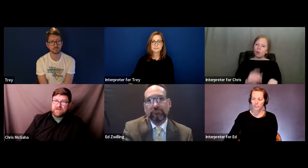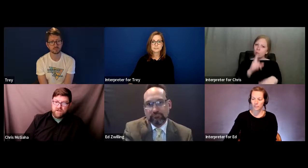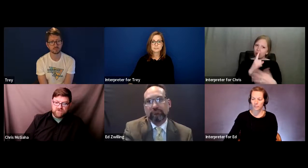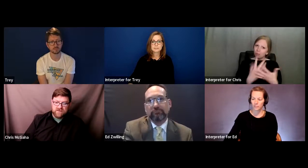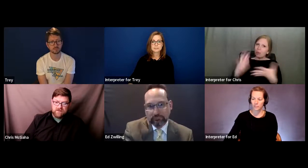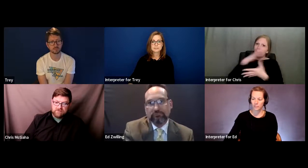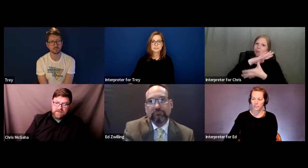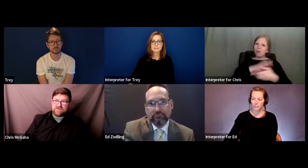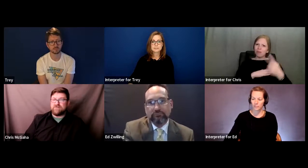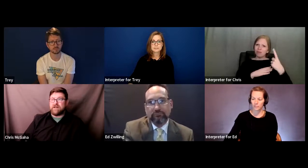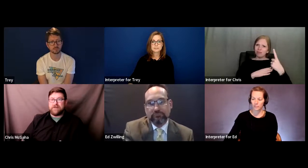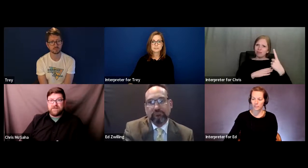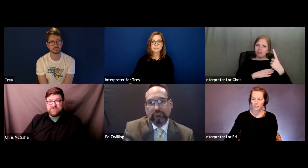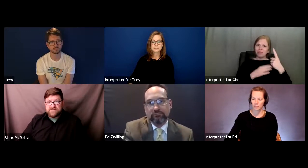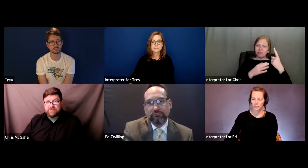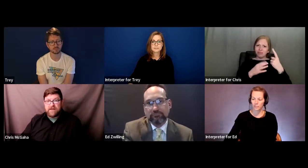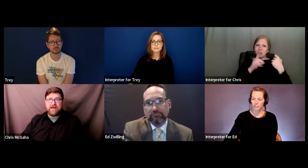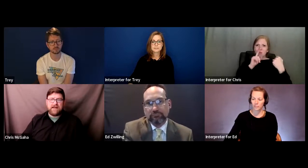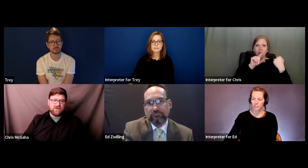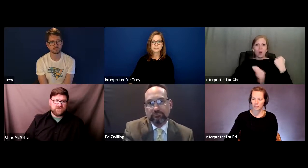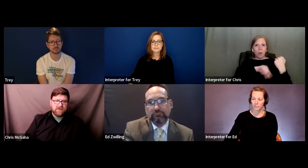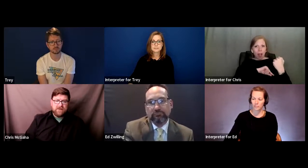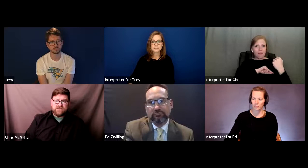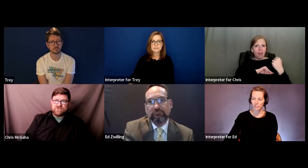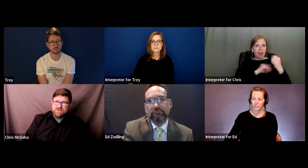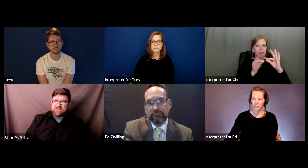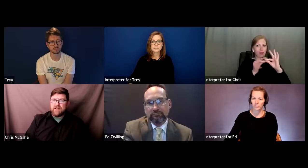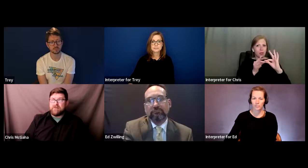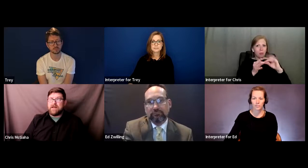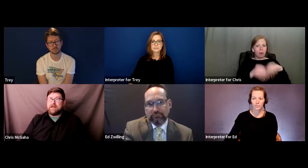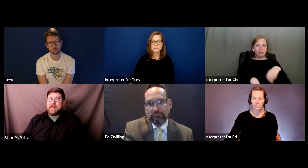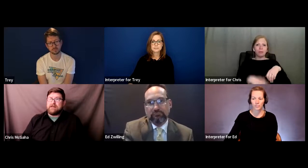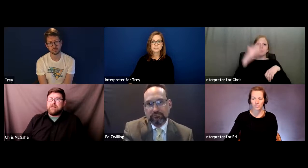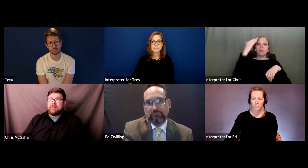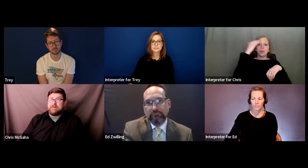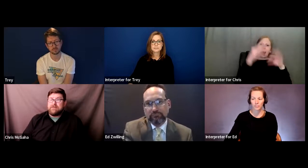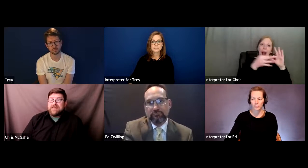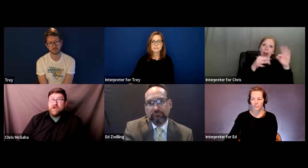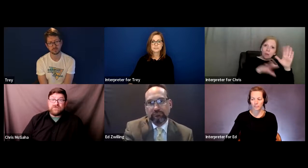knows language development, knows Deafed, Deaf ed, knows student development and knows